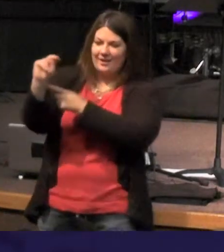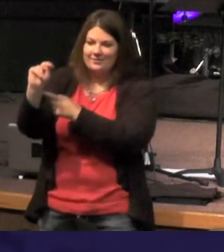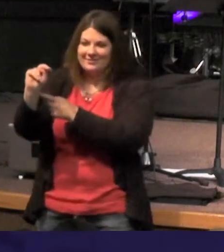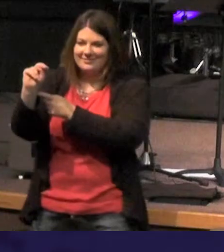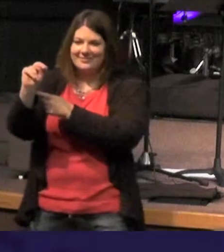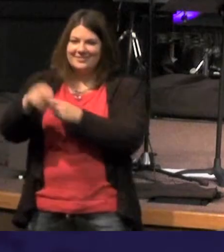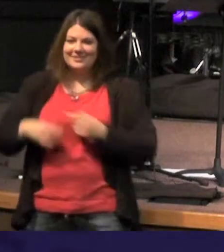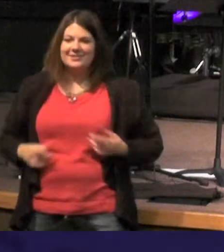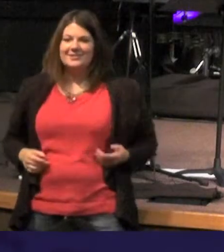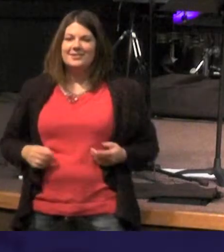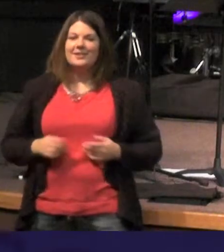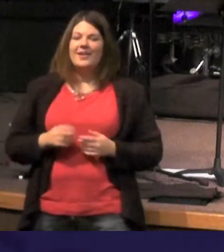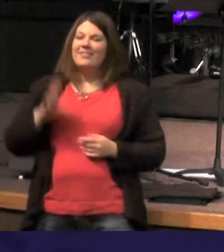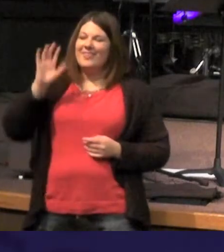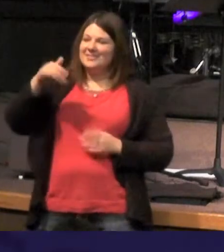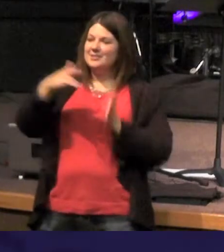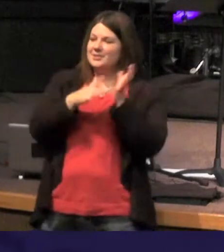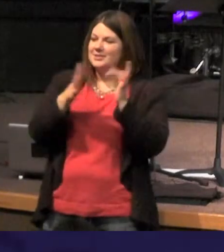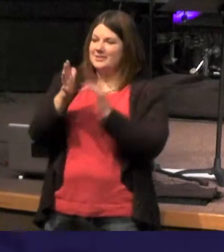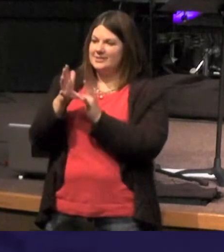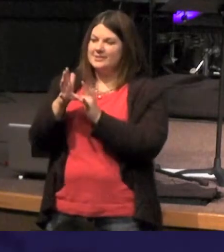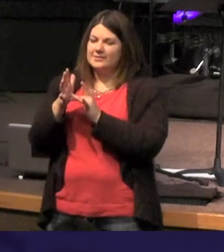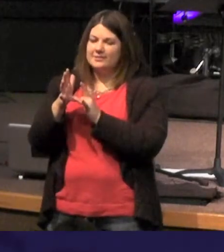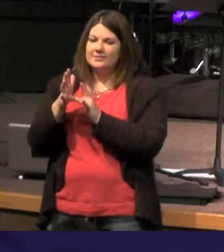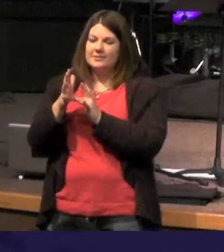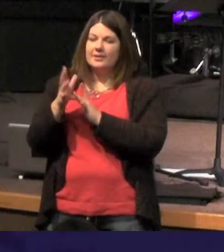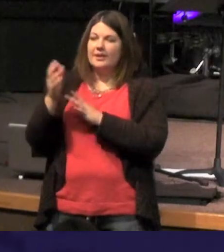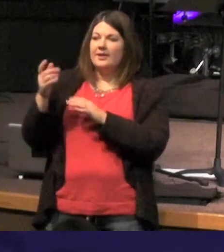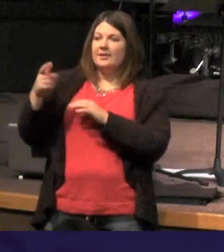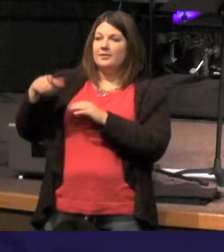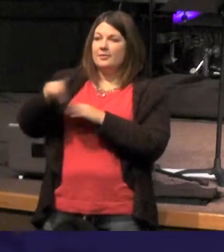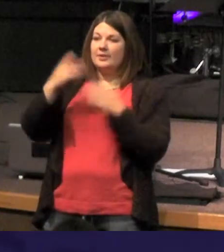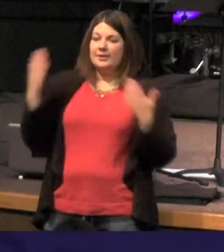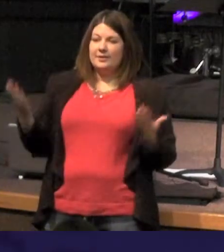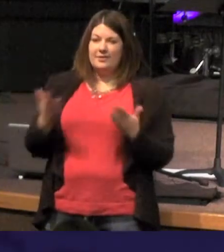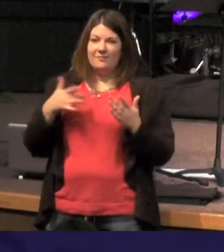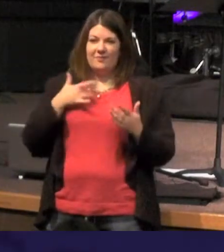that's who Jesus is - and so anybody here that really feels like